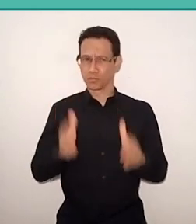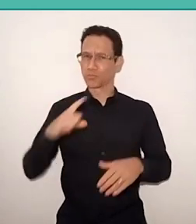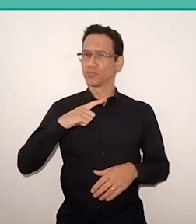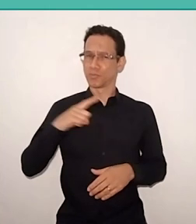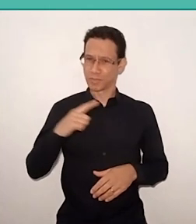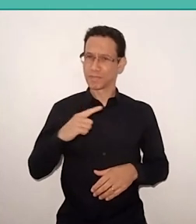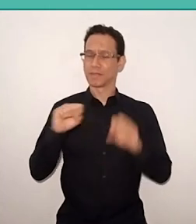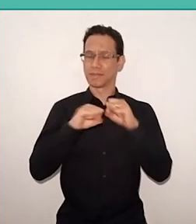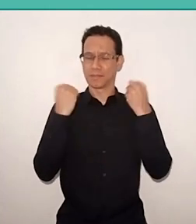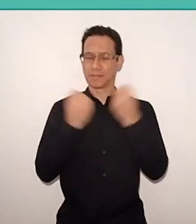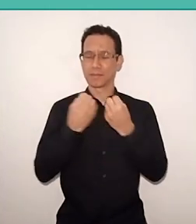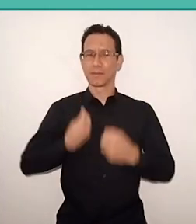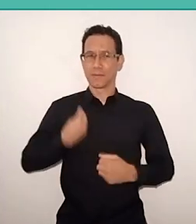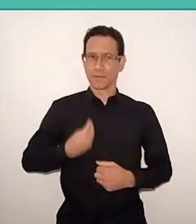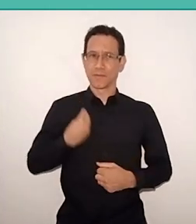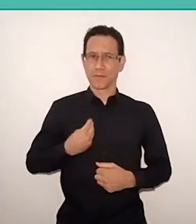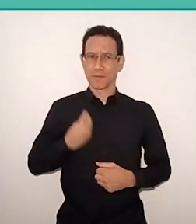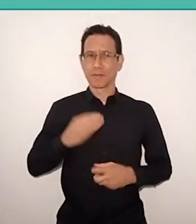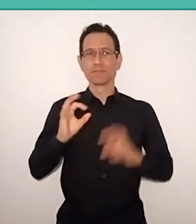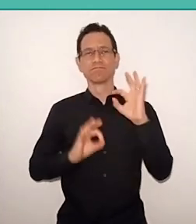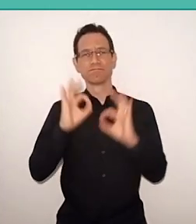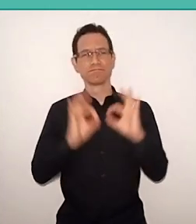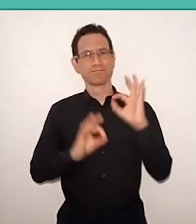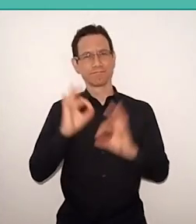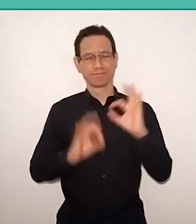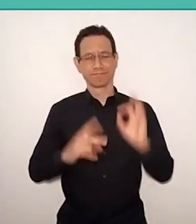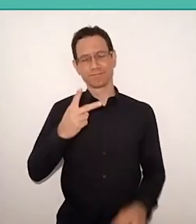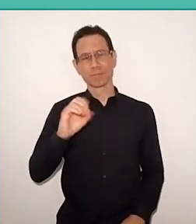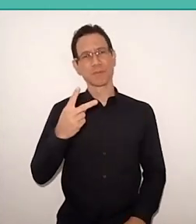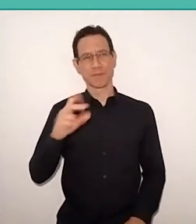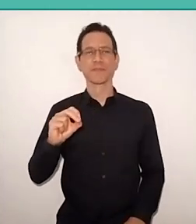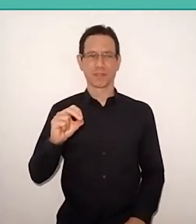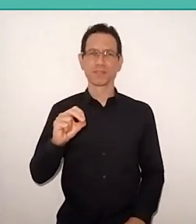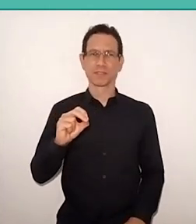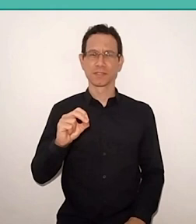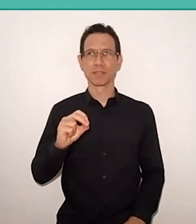that was imagined for 2020 and canceled, obviously,